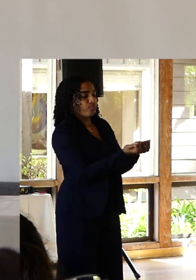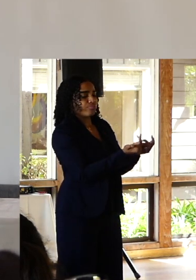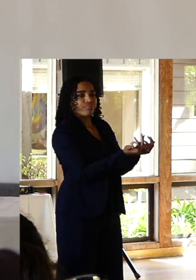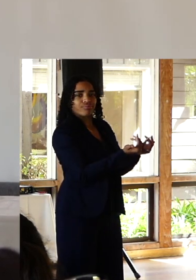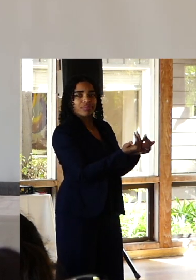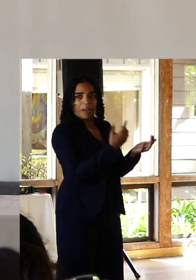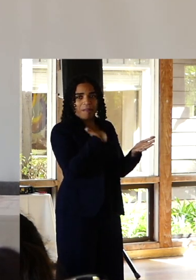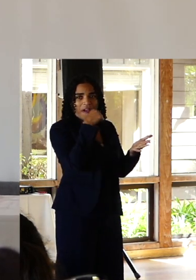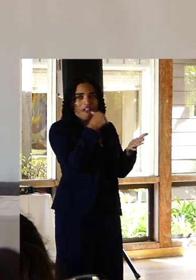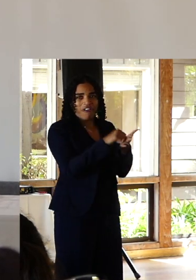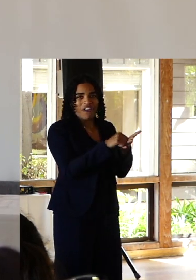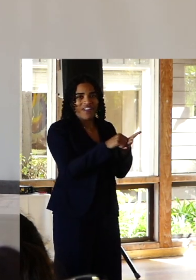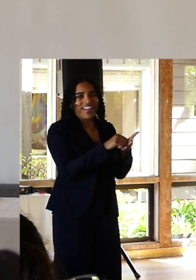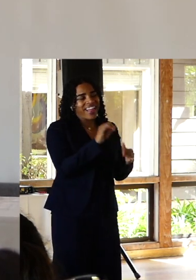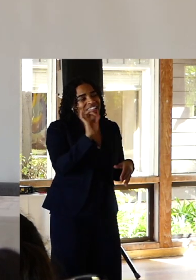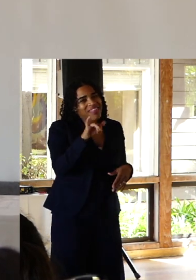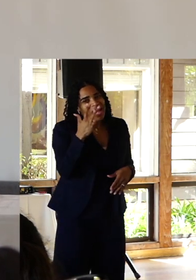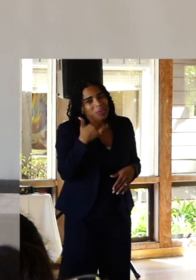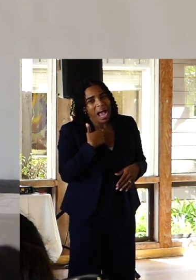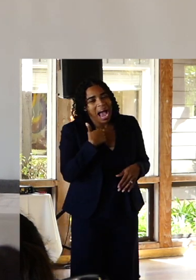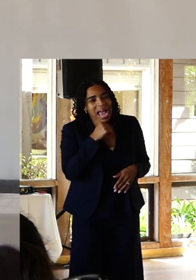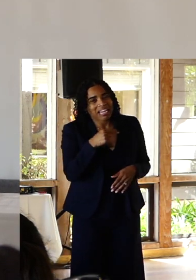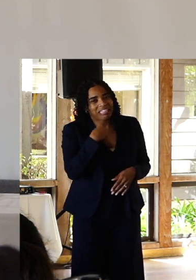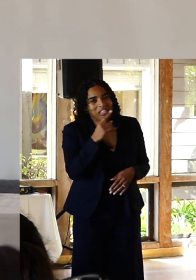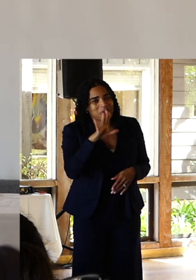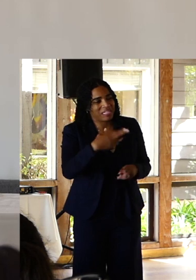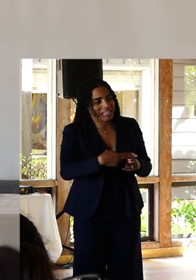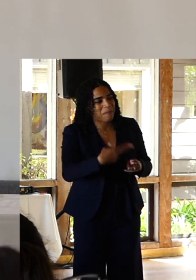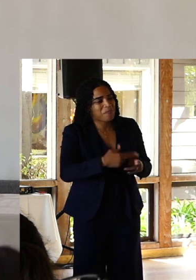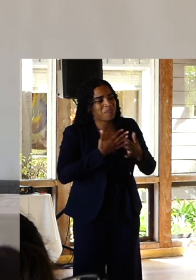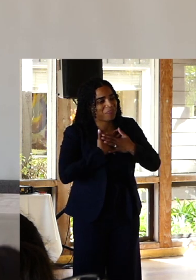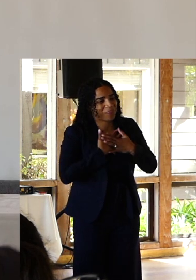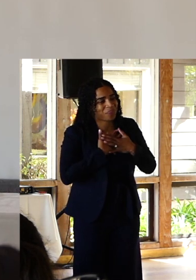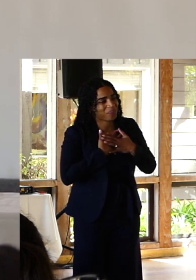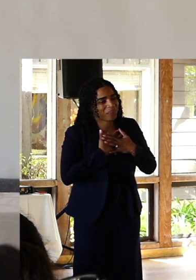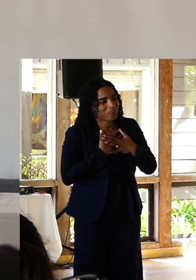get to know his name because in that moment for him, my wellness and my